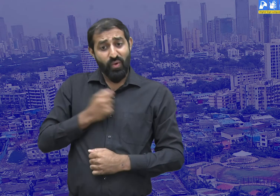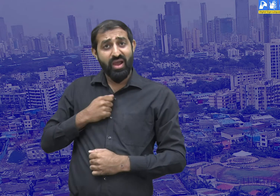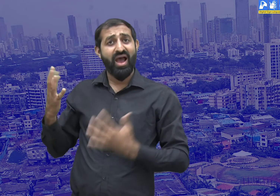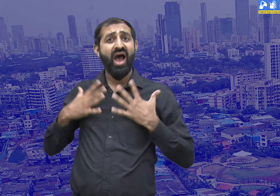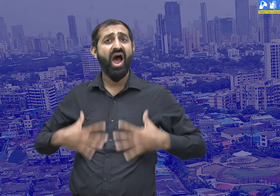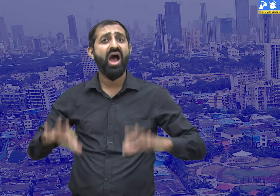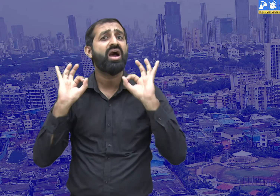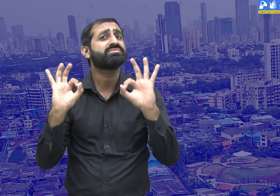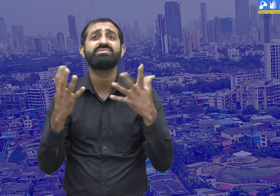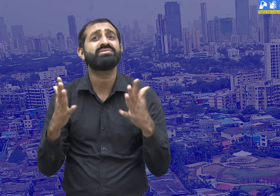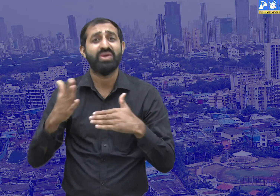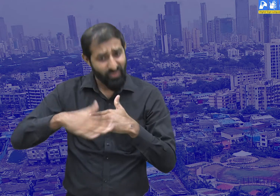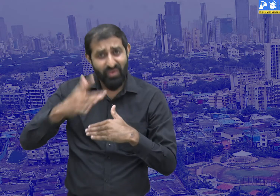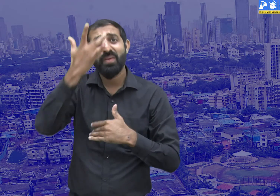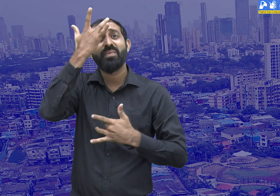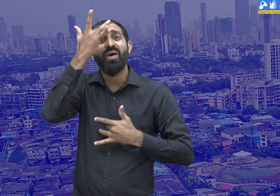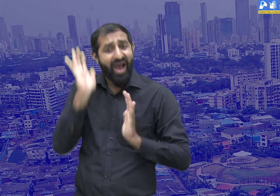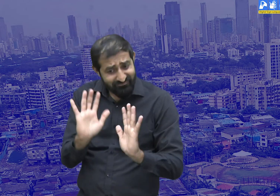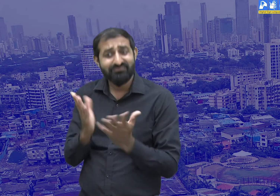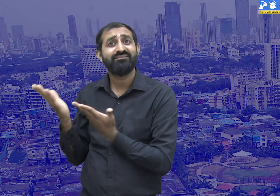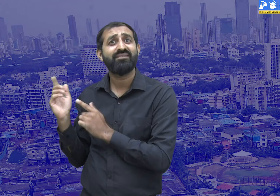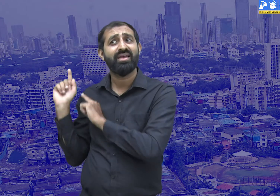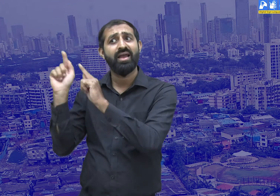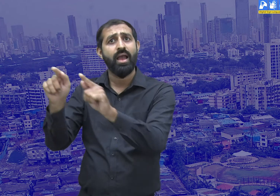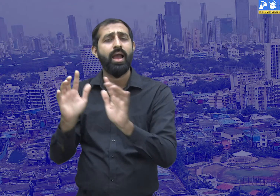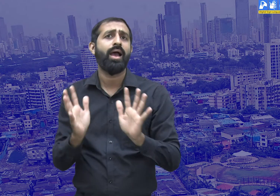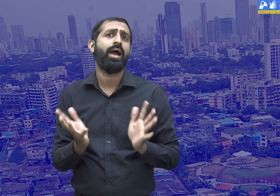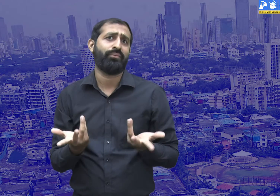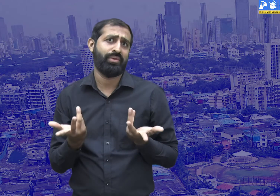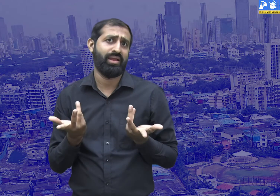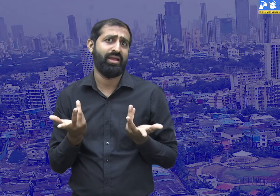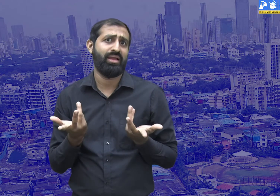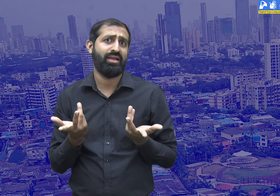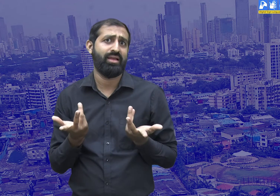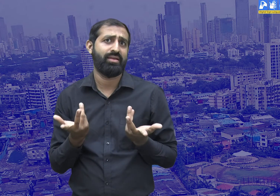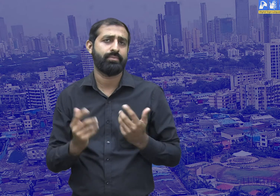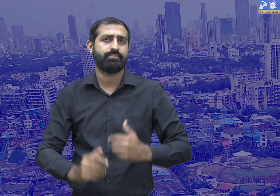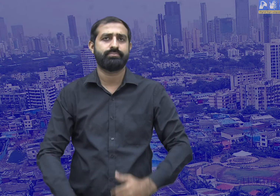My mother is not even completely well as yet.